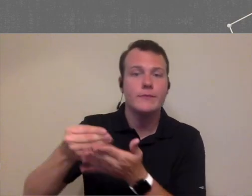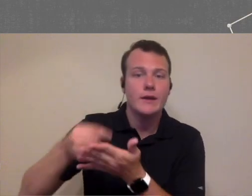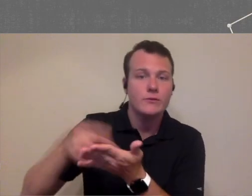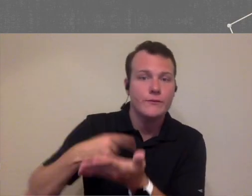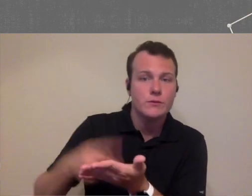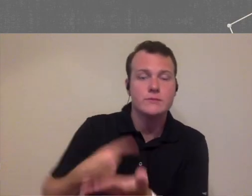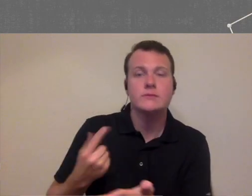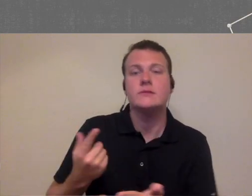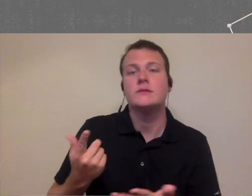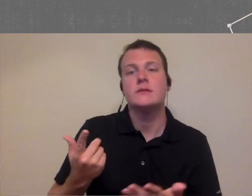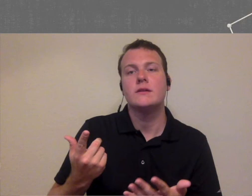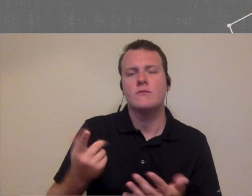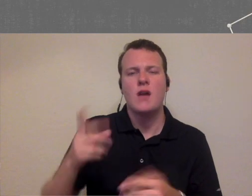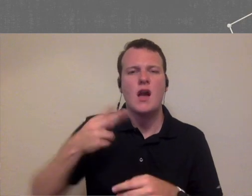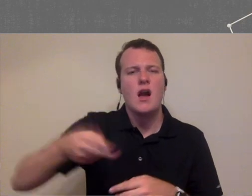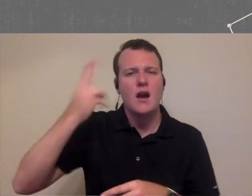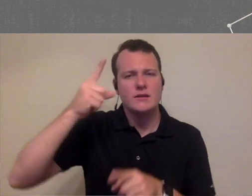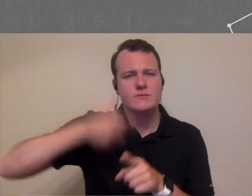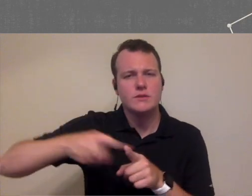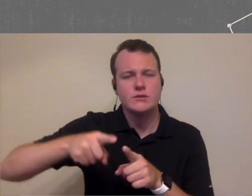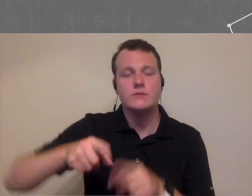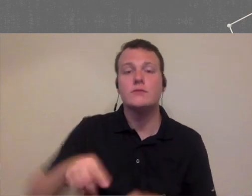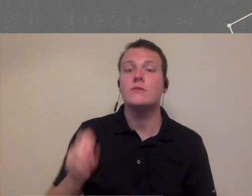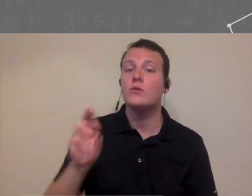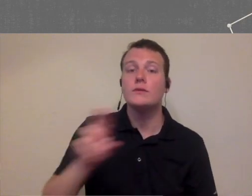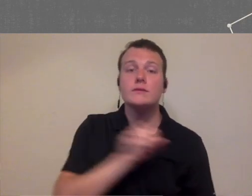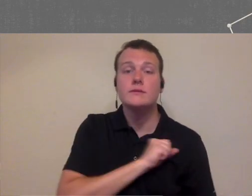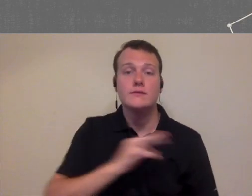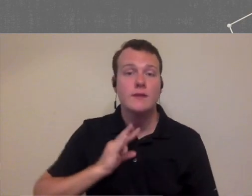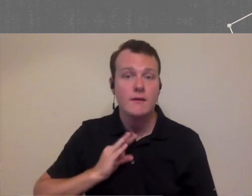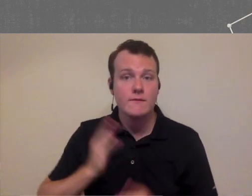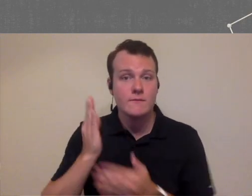things they're all very kind of highly specialized or in the staff side maybe